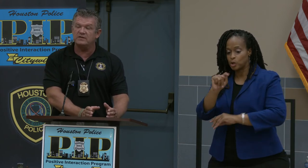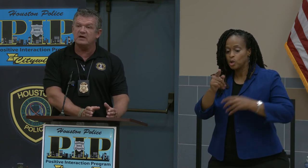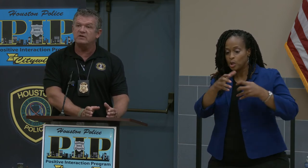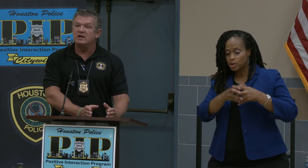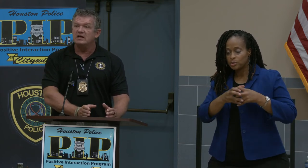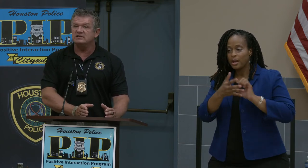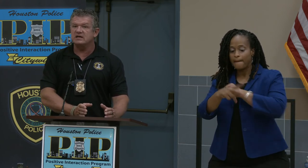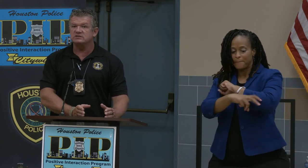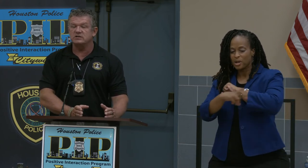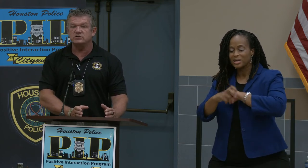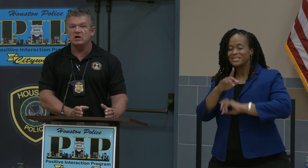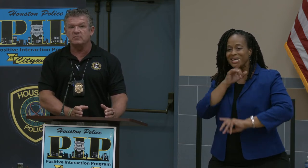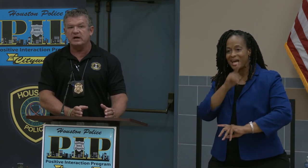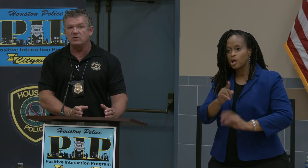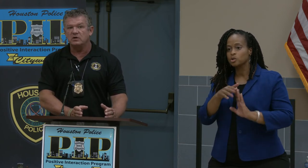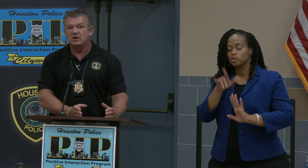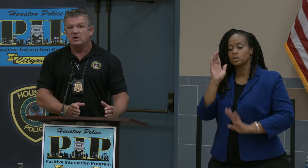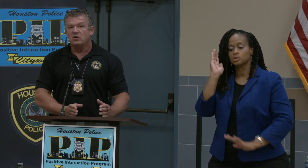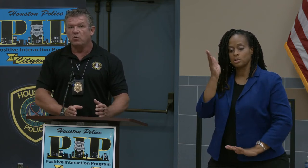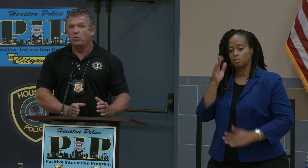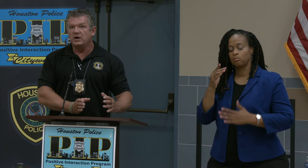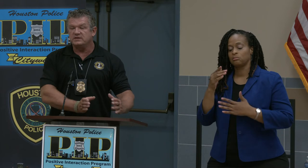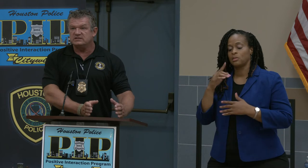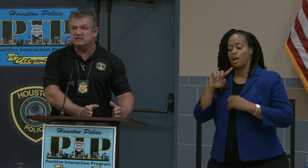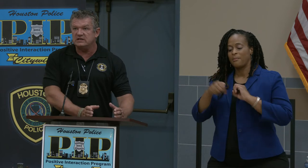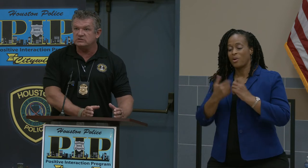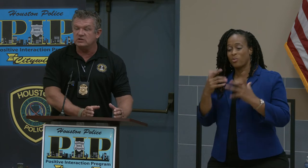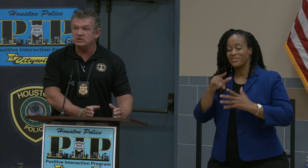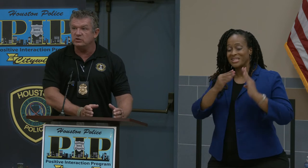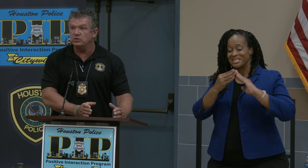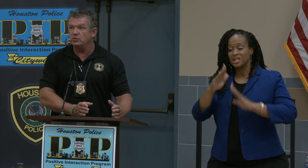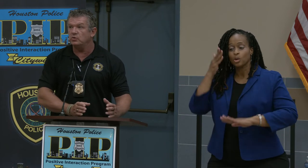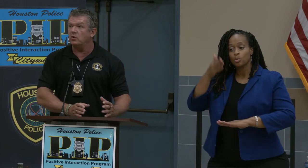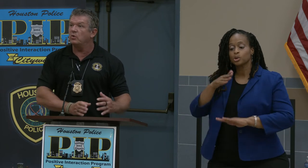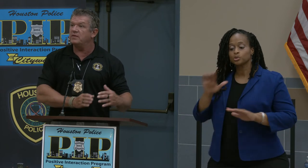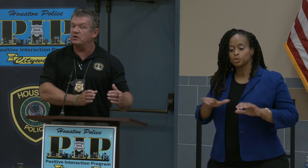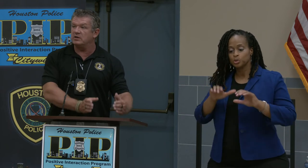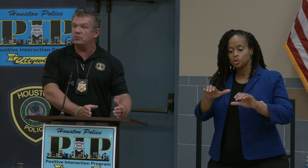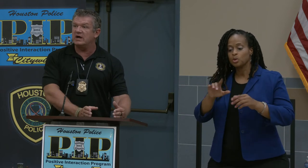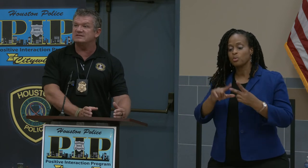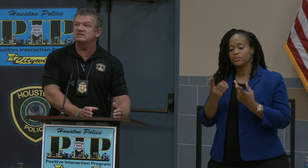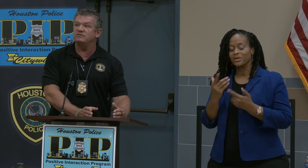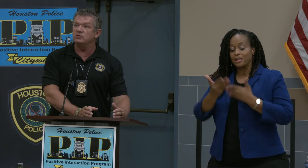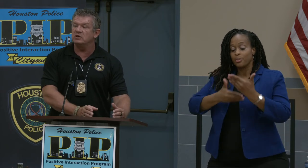He's going to talk about what this city is going to do or what they are in the process of doing,